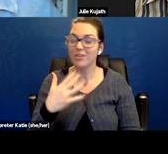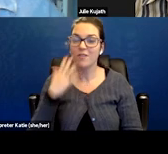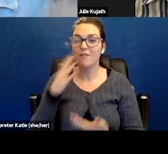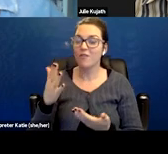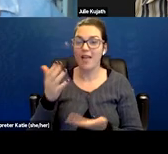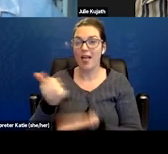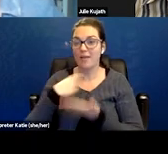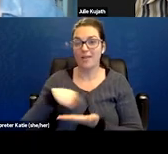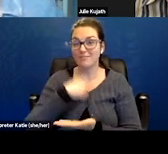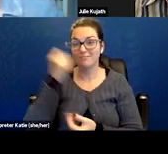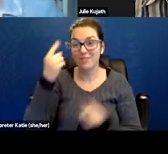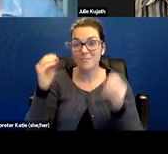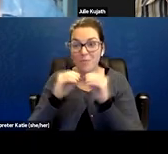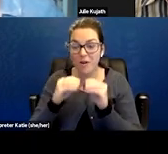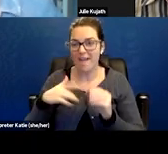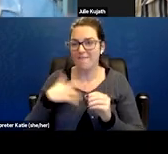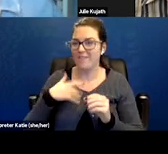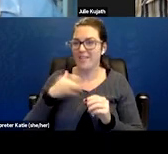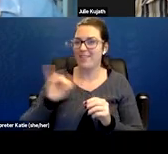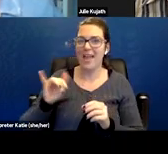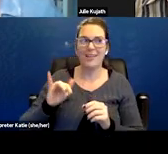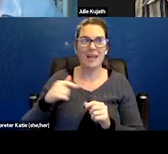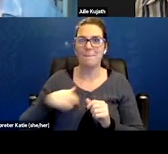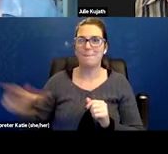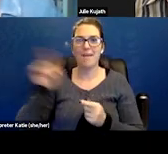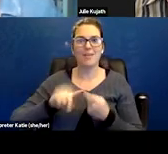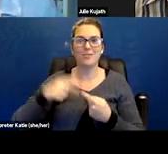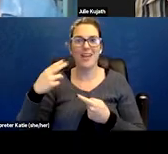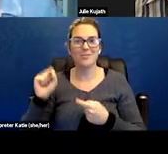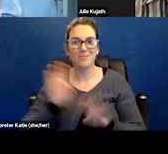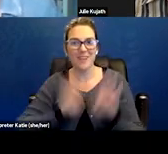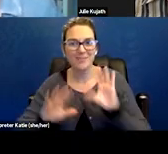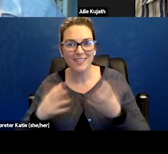And we're gonna her from Dr. Pritchard in a little bit who's gonna go through a case study with us.